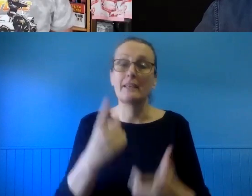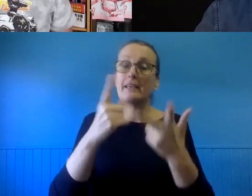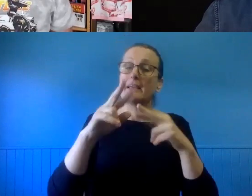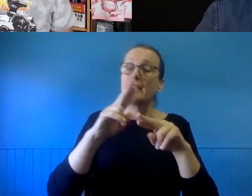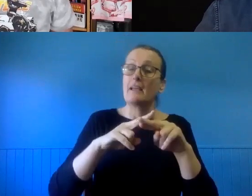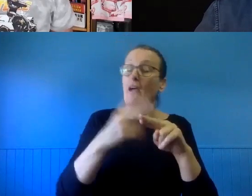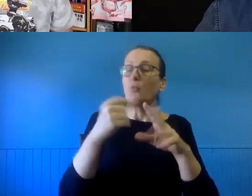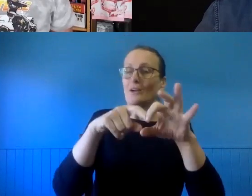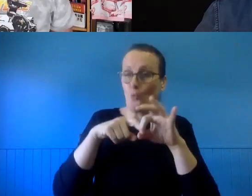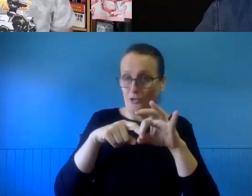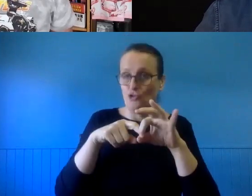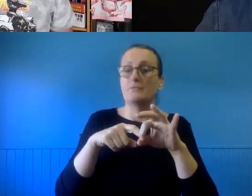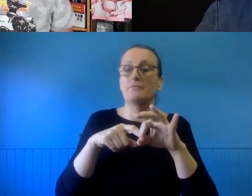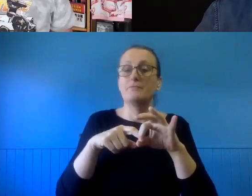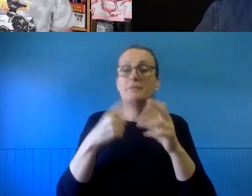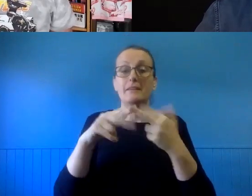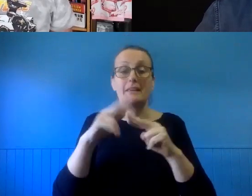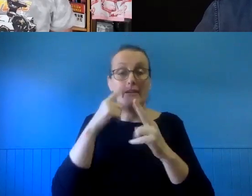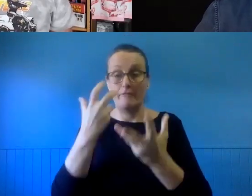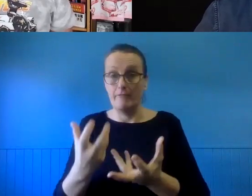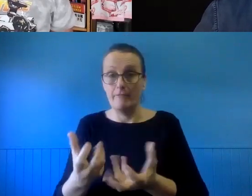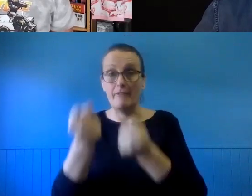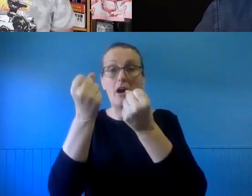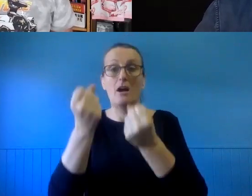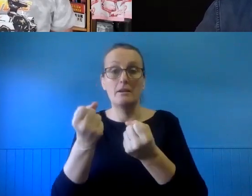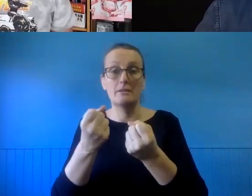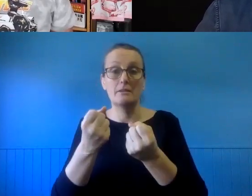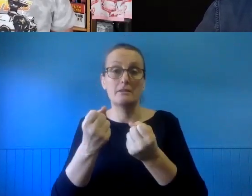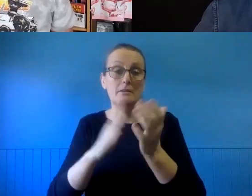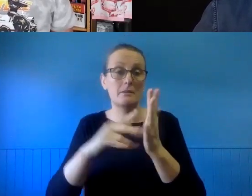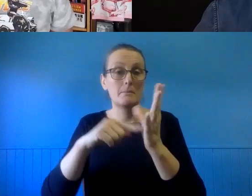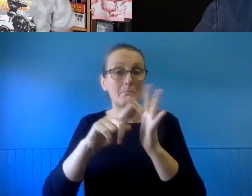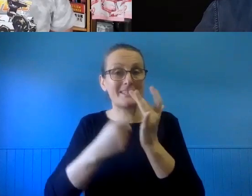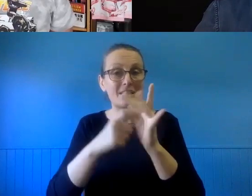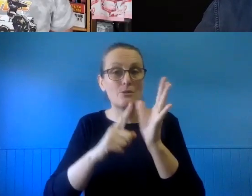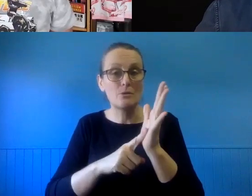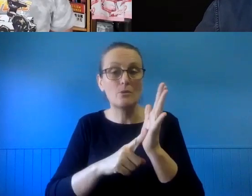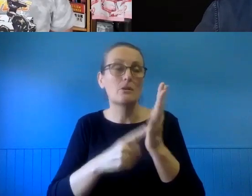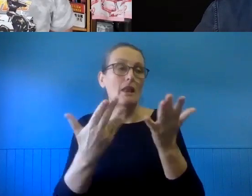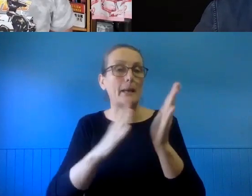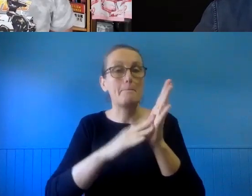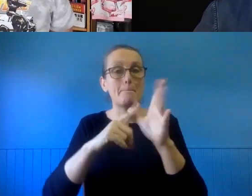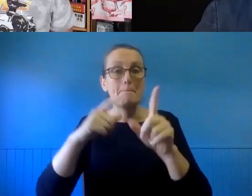When using found materials, for example maps or street directories, which generally